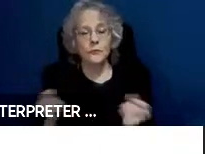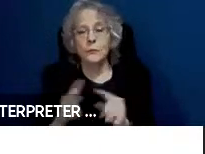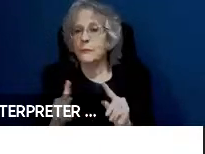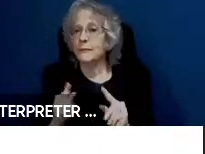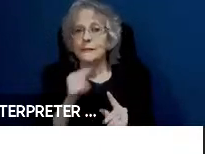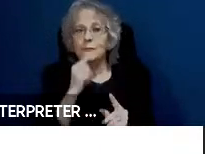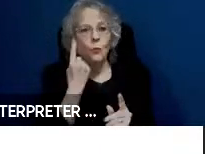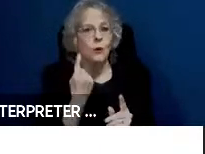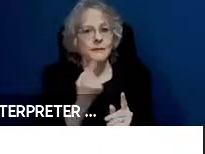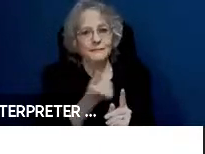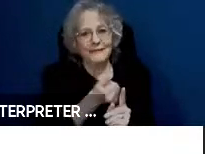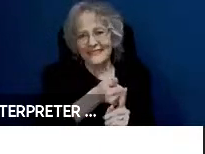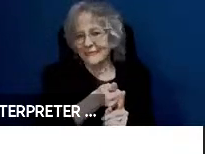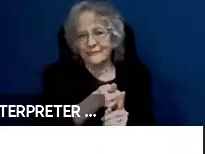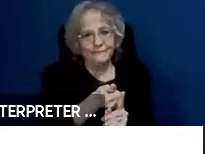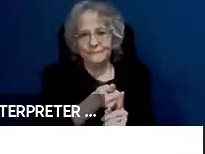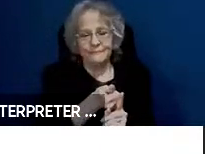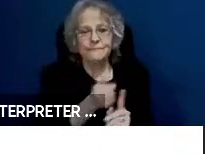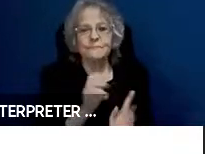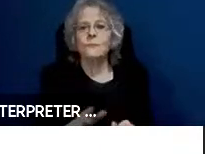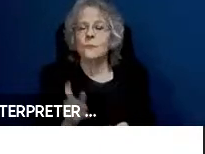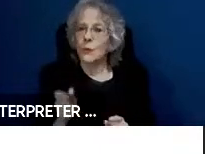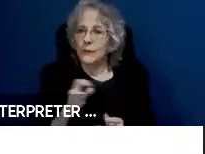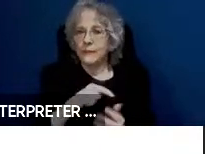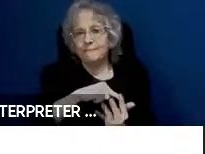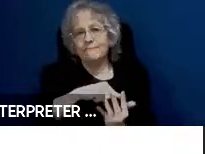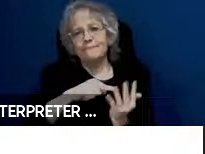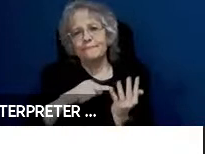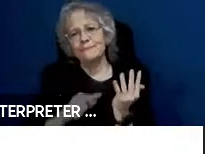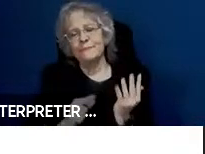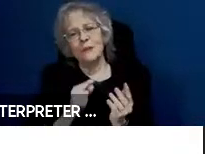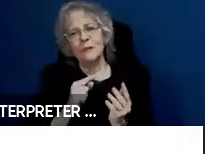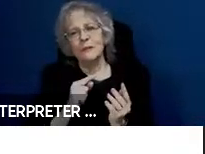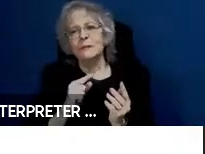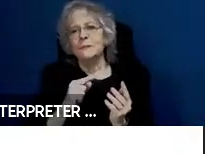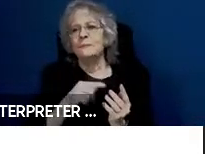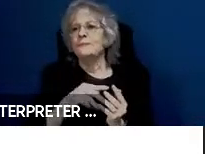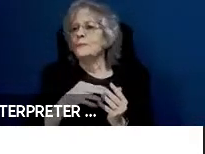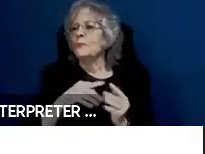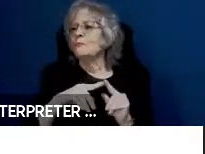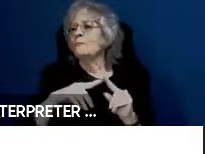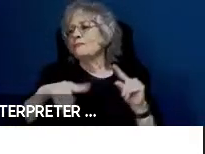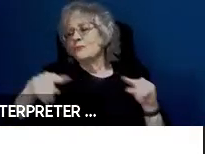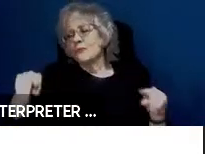So we need to find something where we have a spectrum of interface solutions that are all